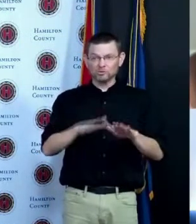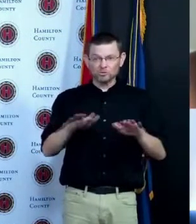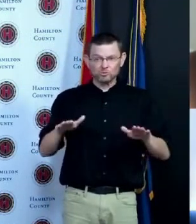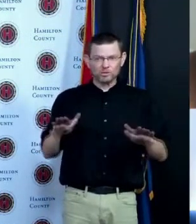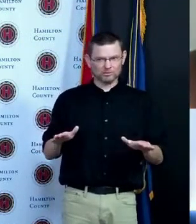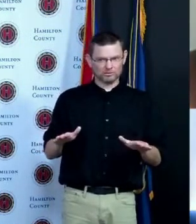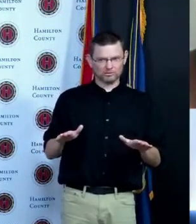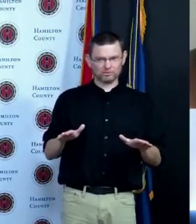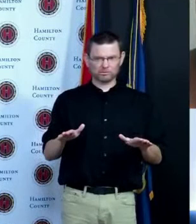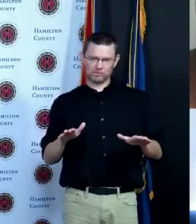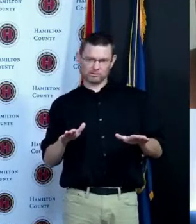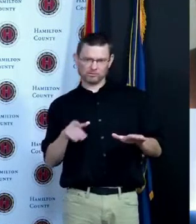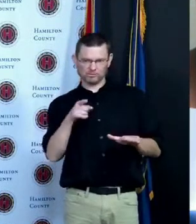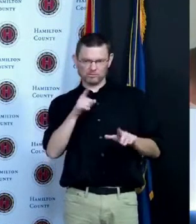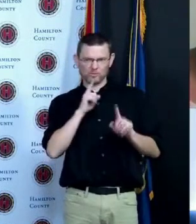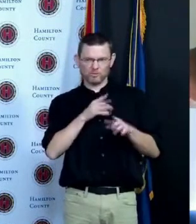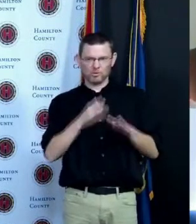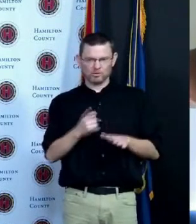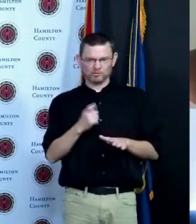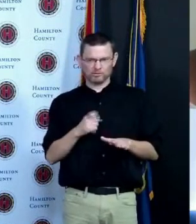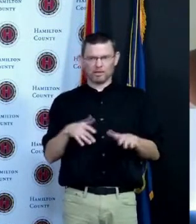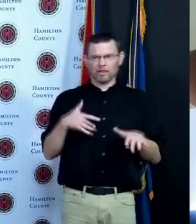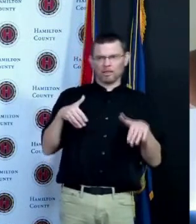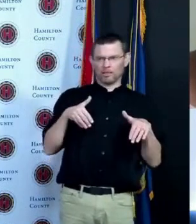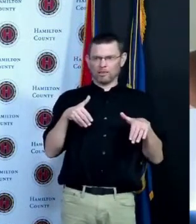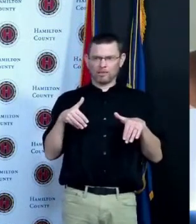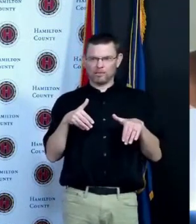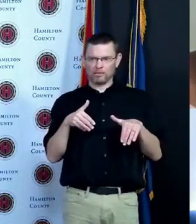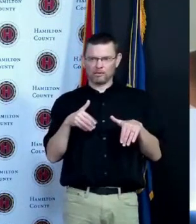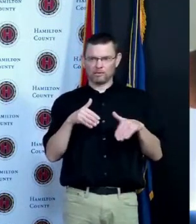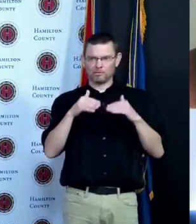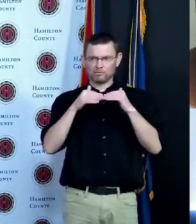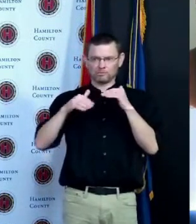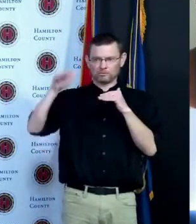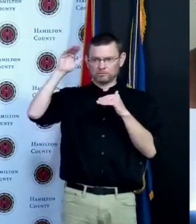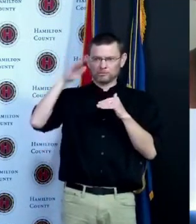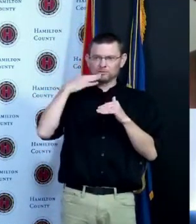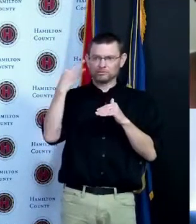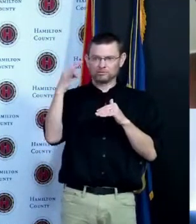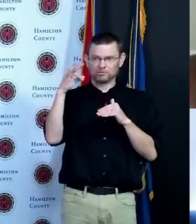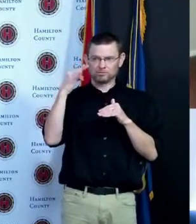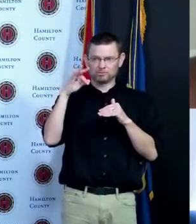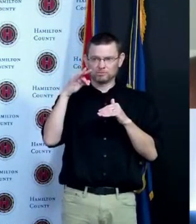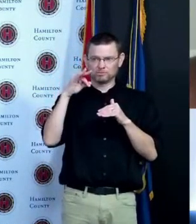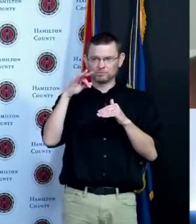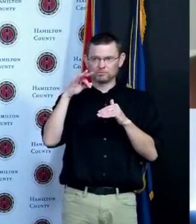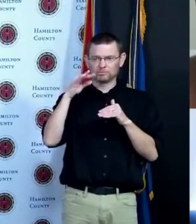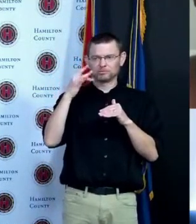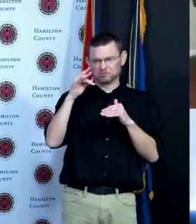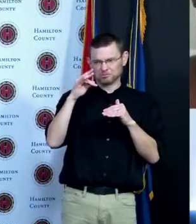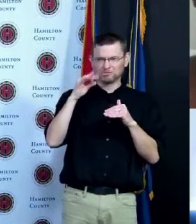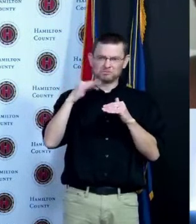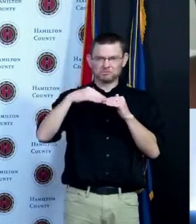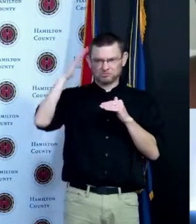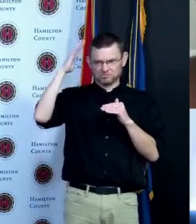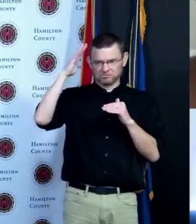messaging changing from a grown adult to a young 12 year old the same safety standards that went